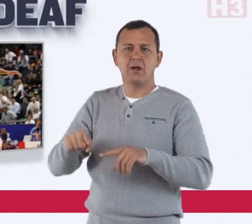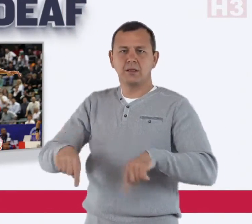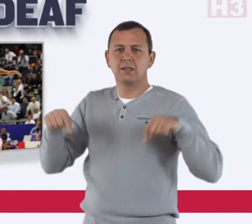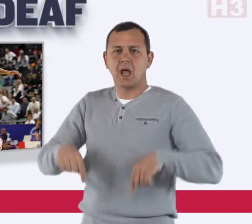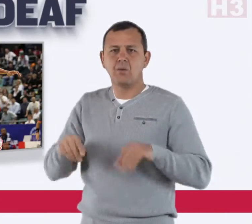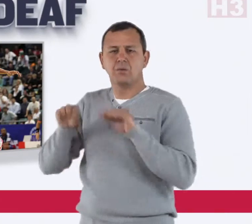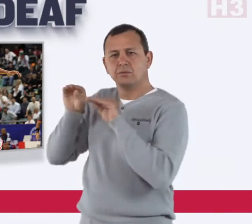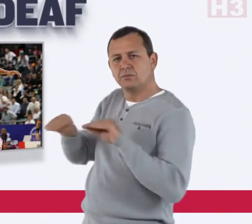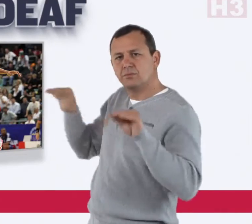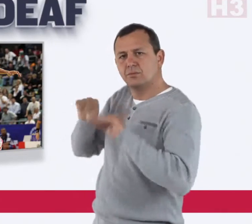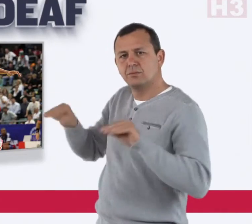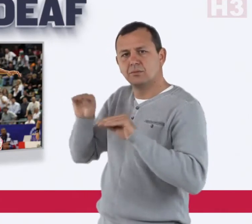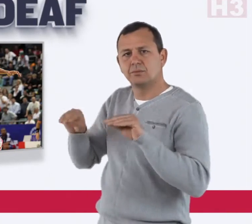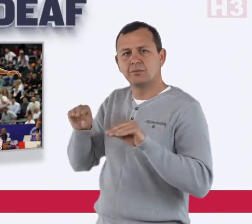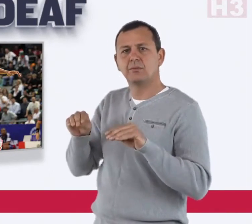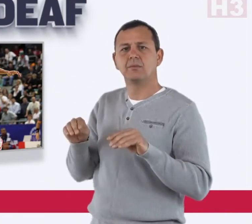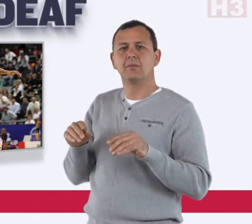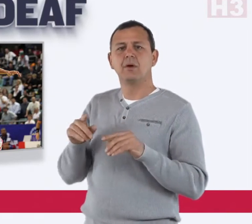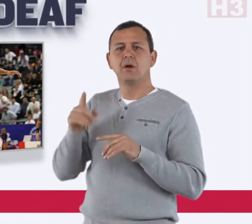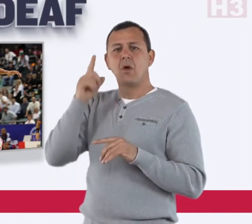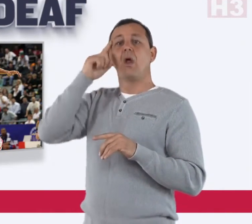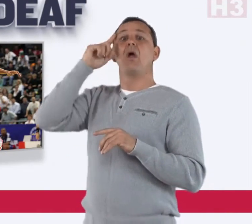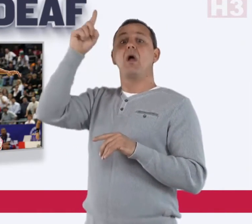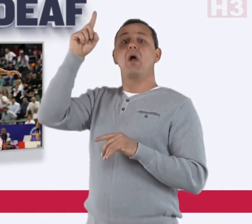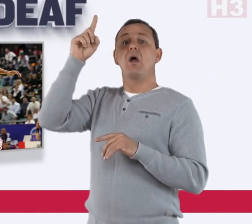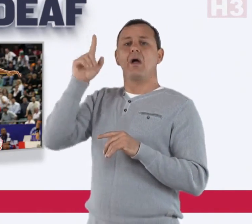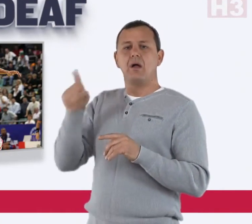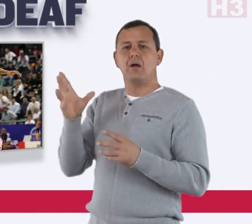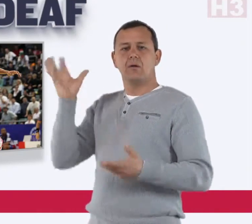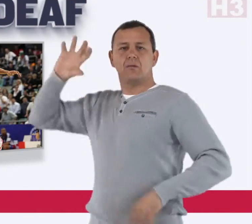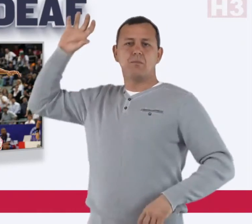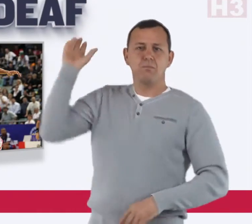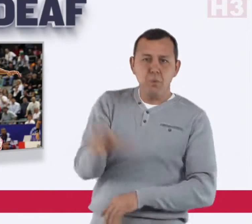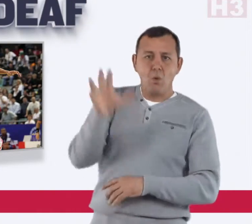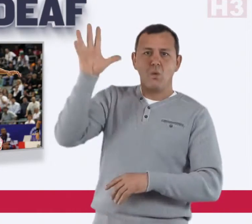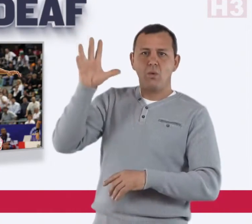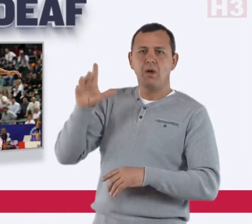player and now coach, created a handball and